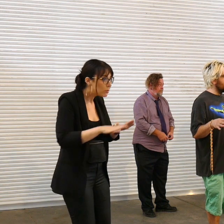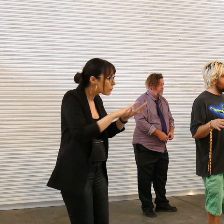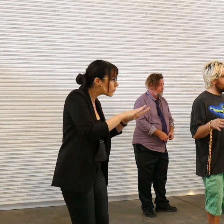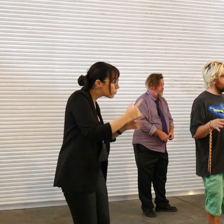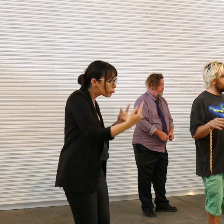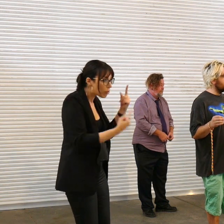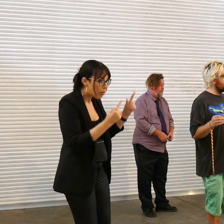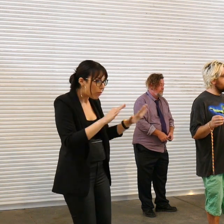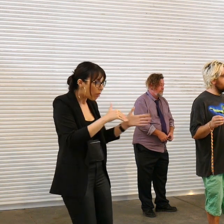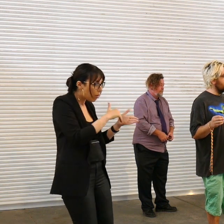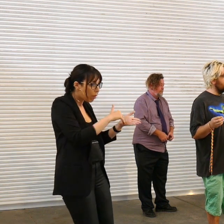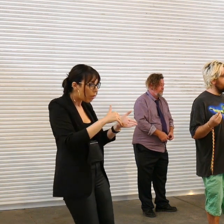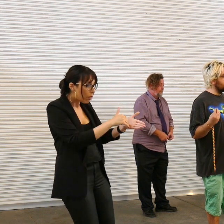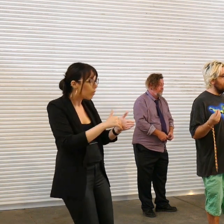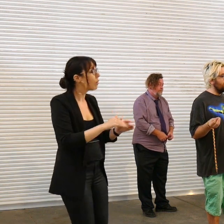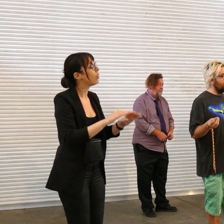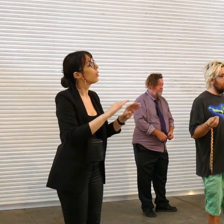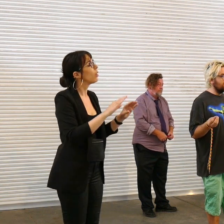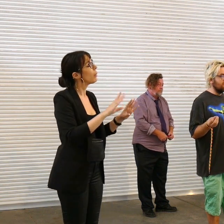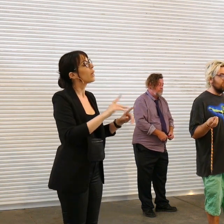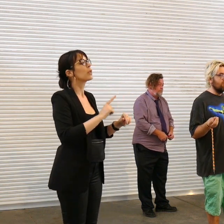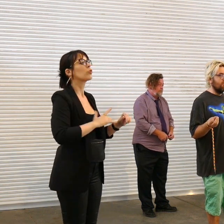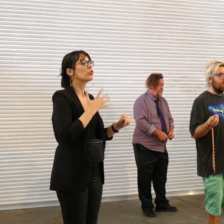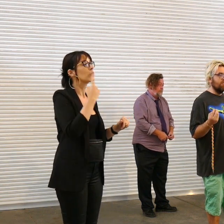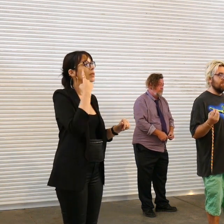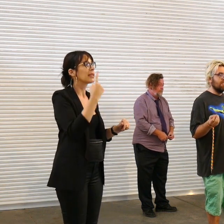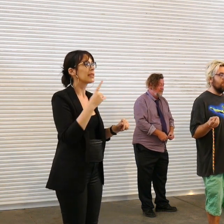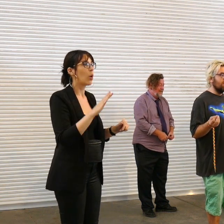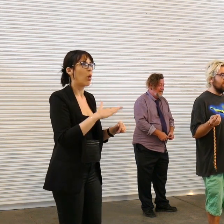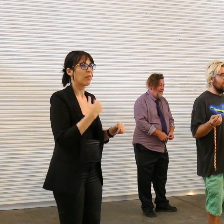it's also interesting to see like all of us have impostor syndrome all of us think we're not good